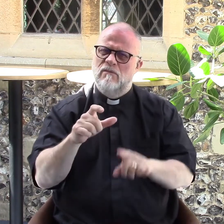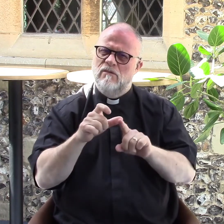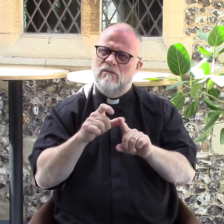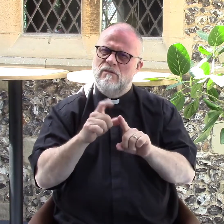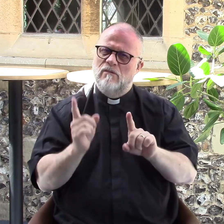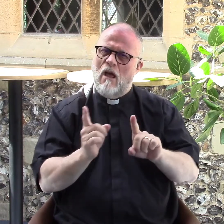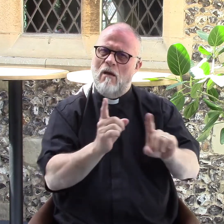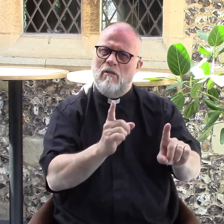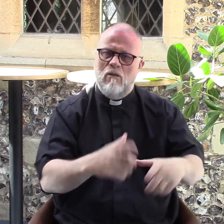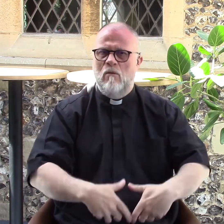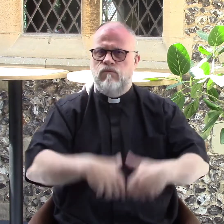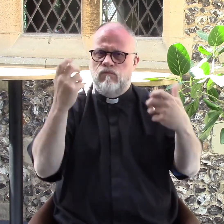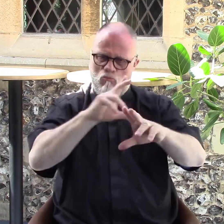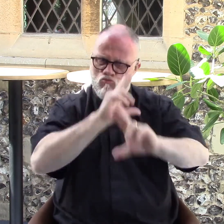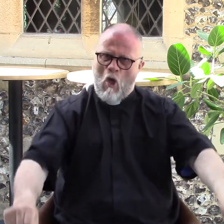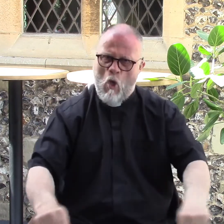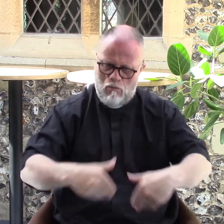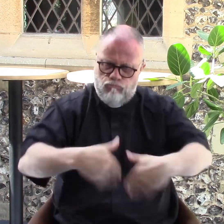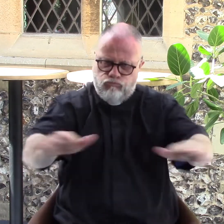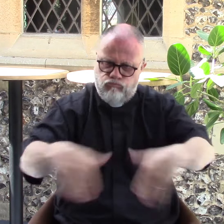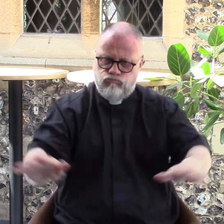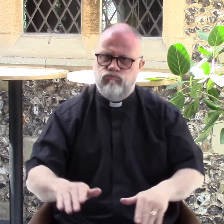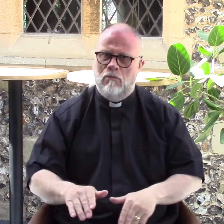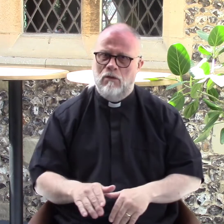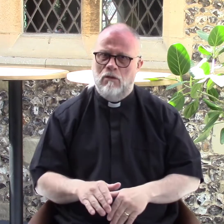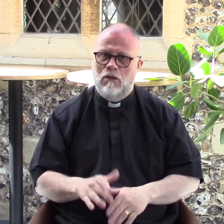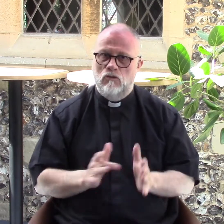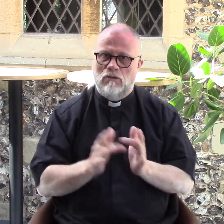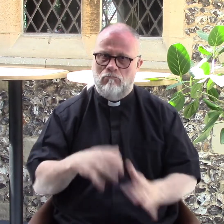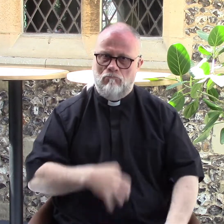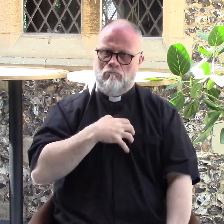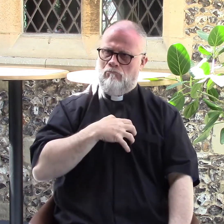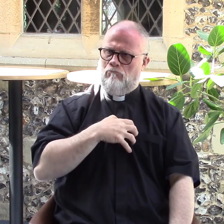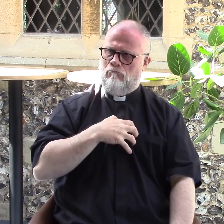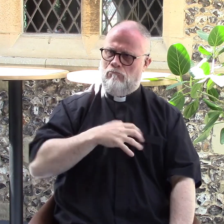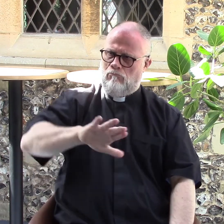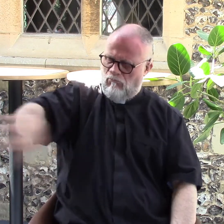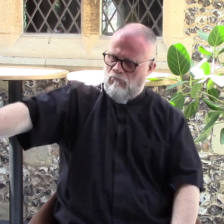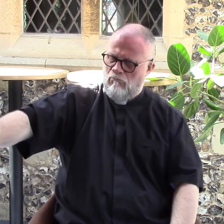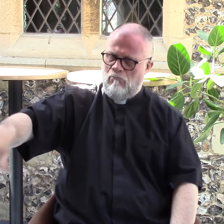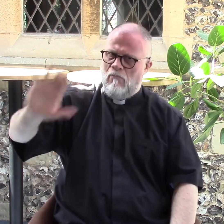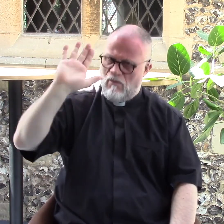but the disciples forbade them, sent them away. Jesus was shocked, and told them "no no no,